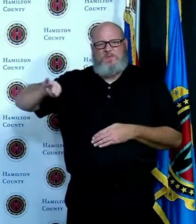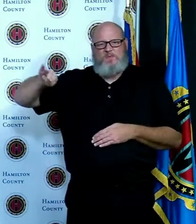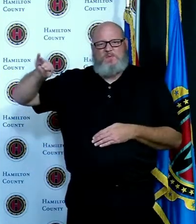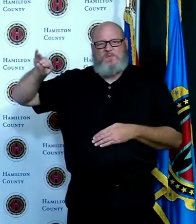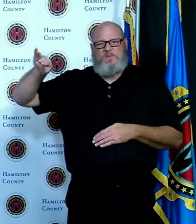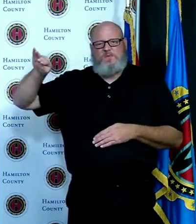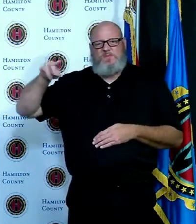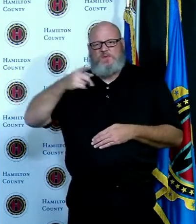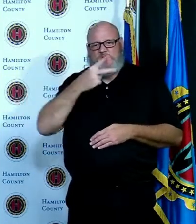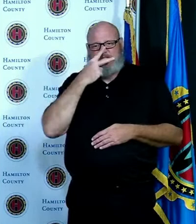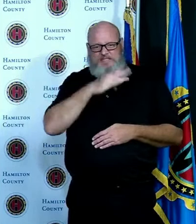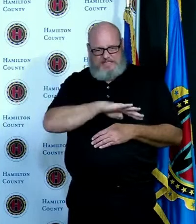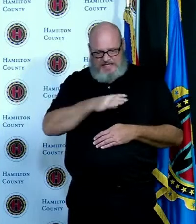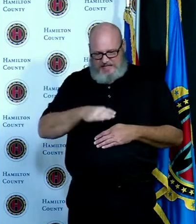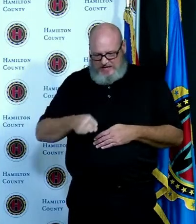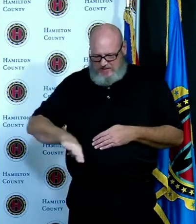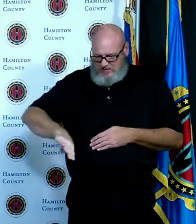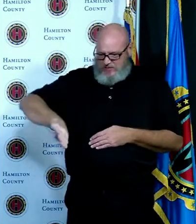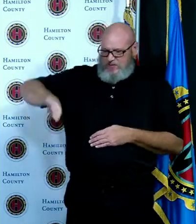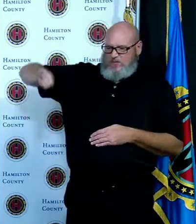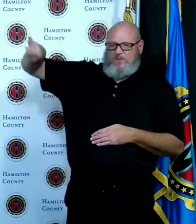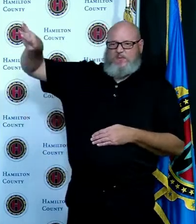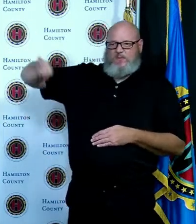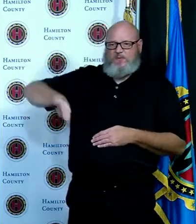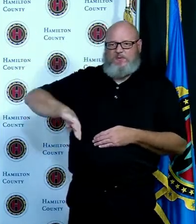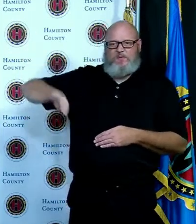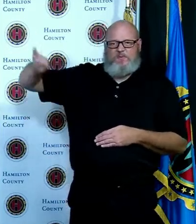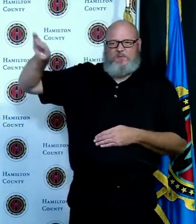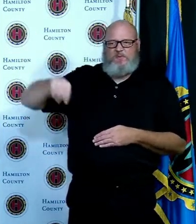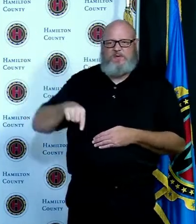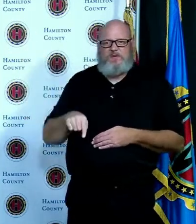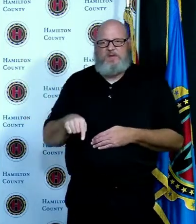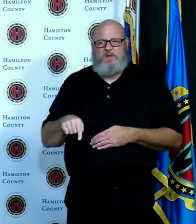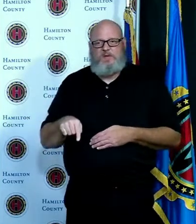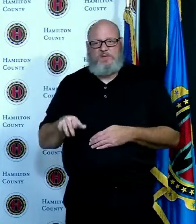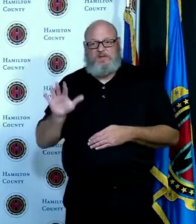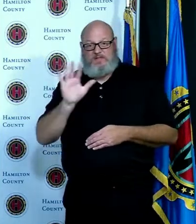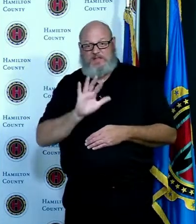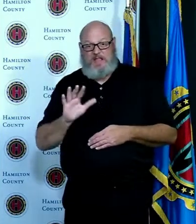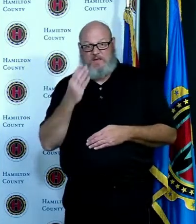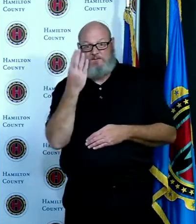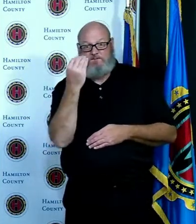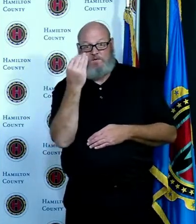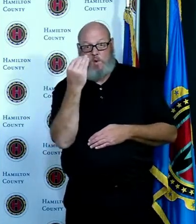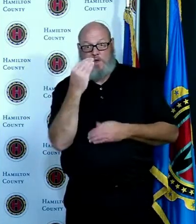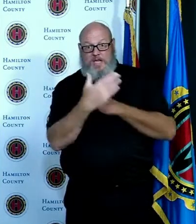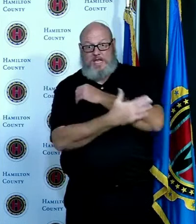shows our regional hospitalization utilization it includes a 14 county region listed on the slide